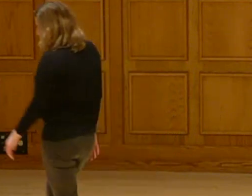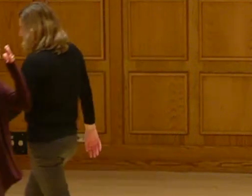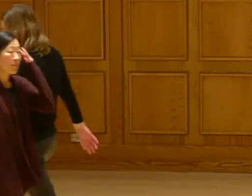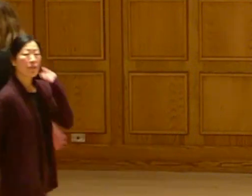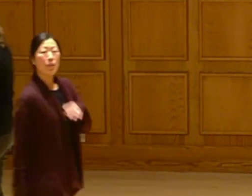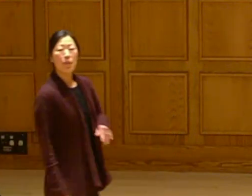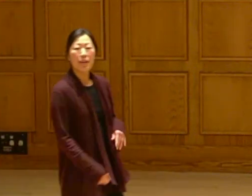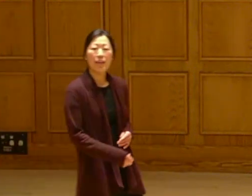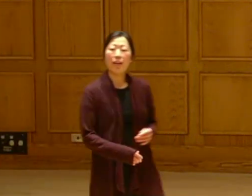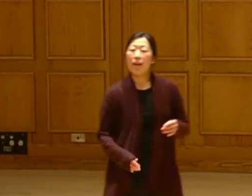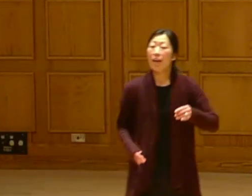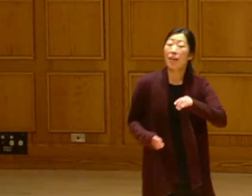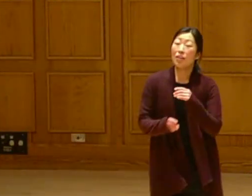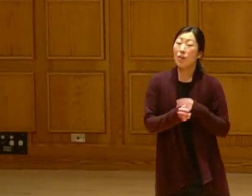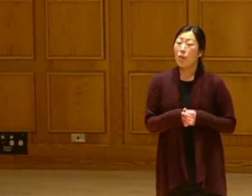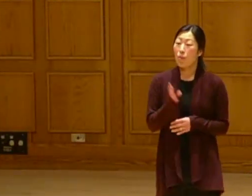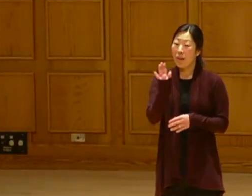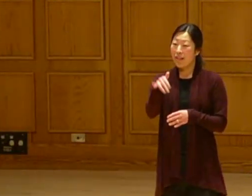So that's been my solar journey.